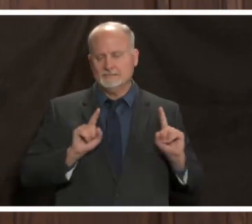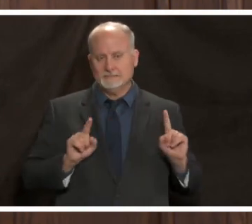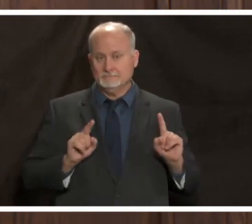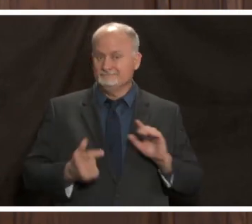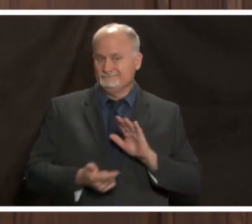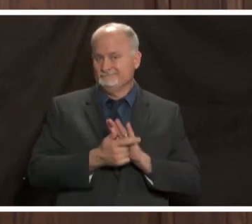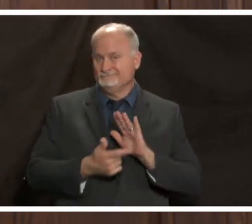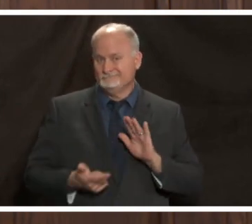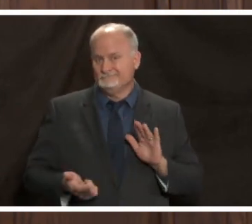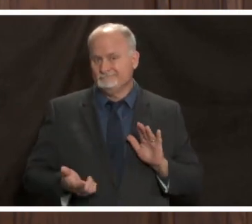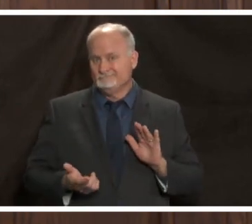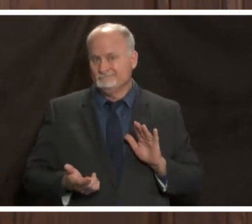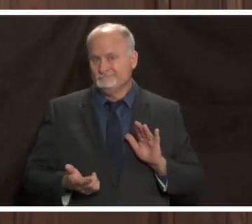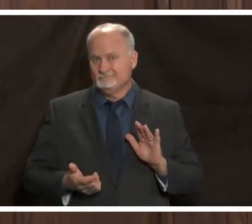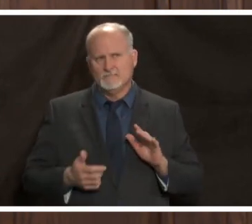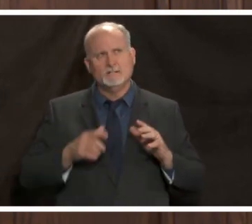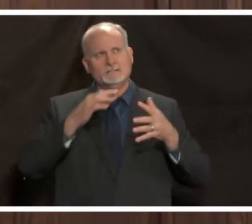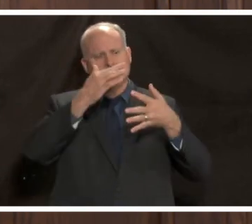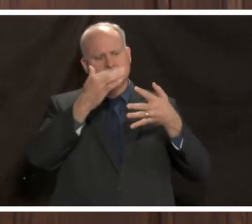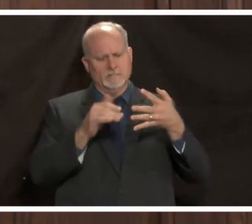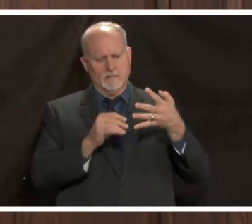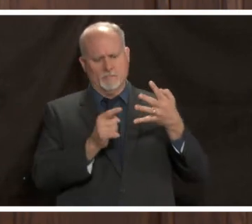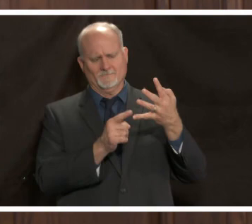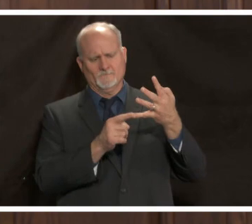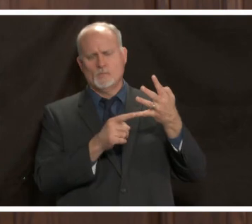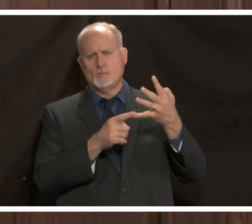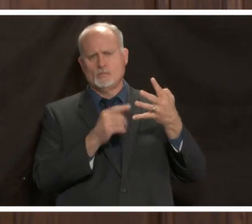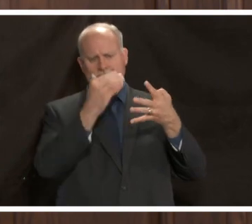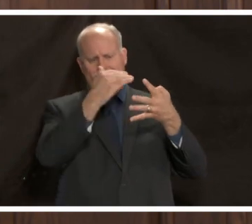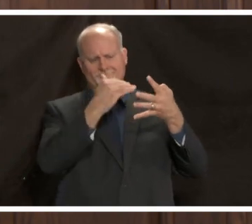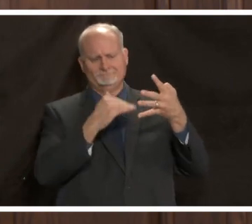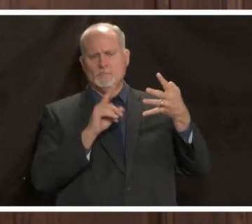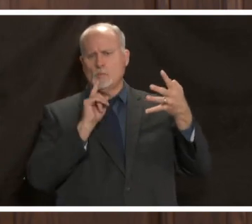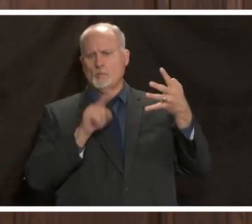that's item number four in the current state order and i think a lot of people aren't aware of that